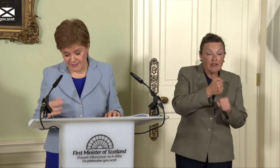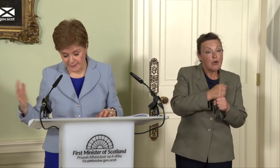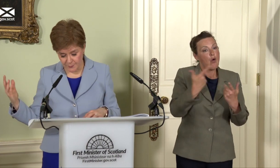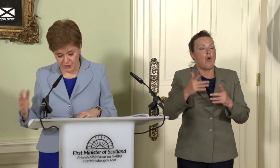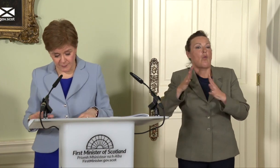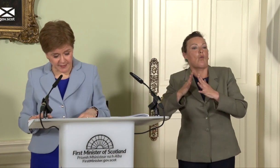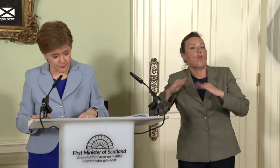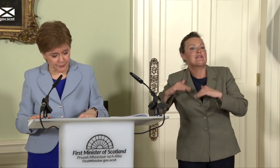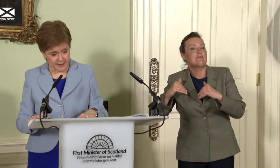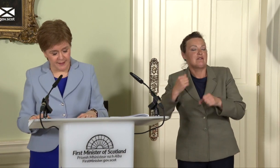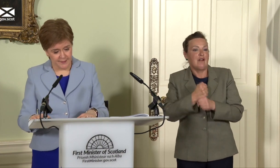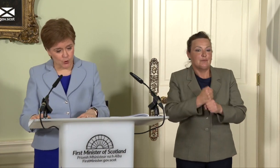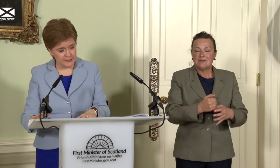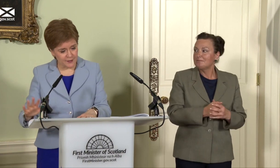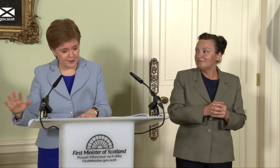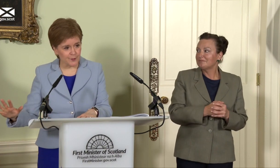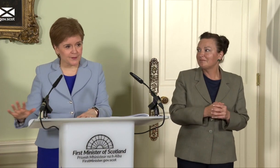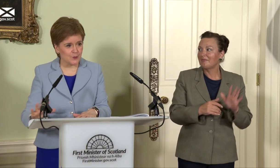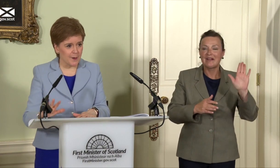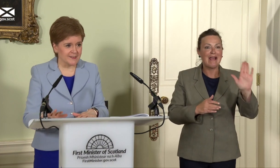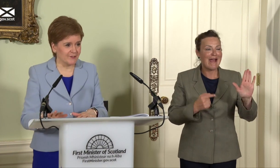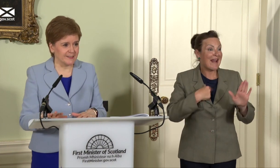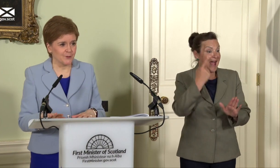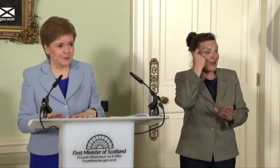and I appreciate I’m standing with the co-leader of another political party right now, but